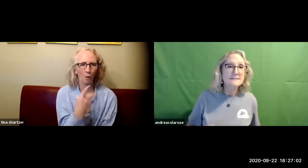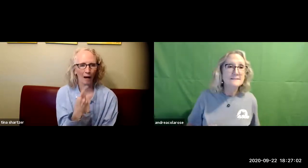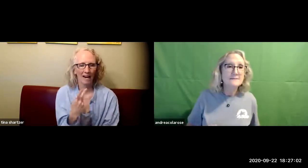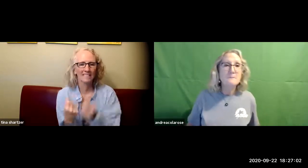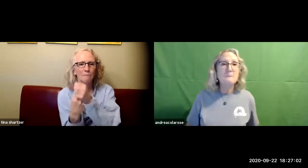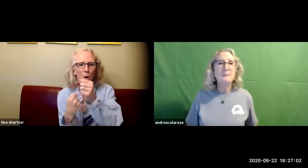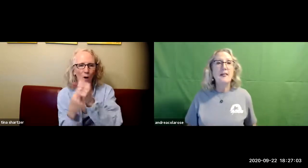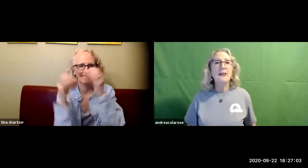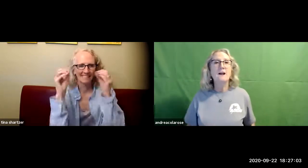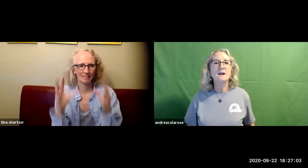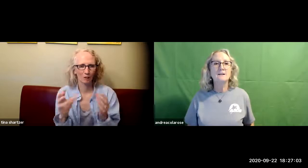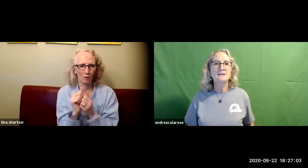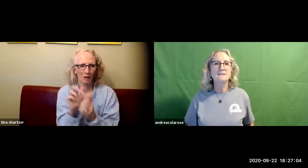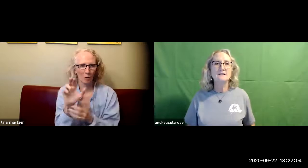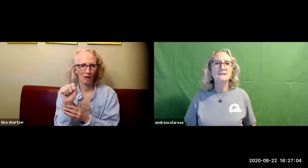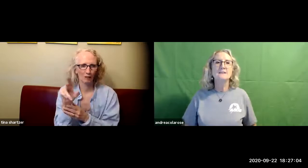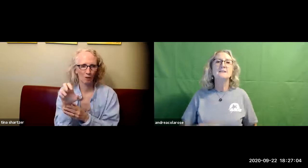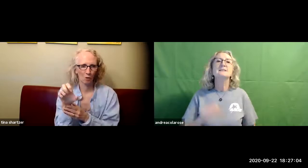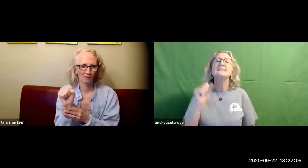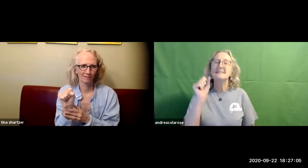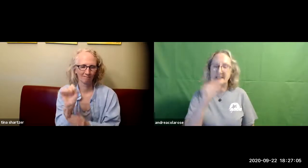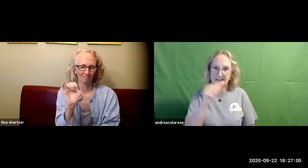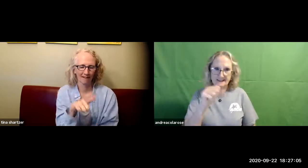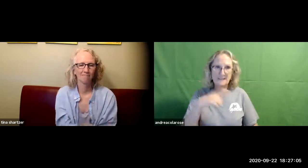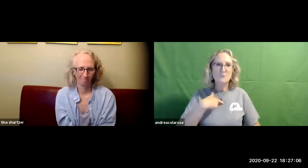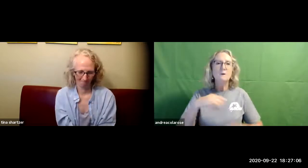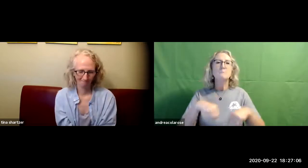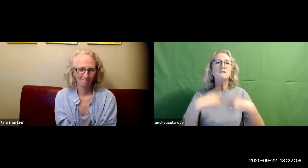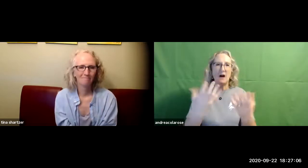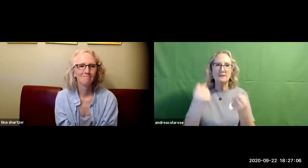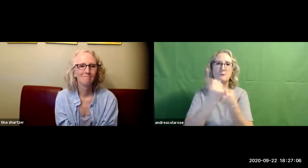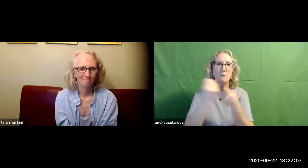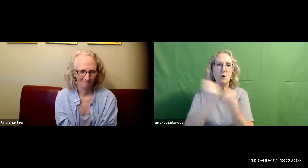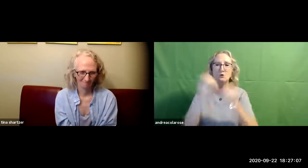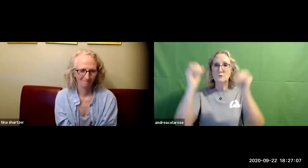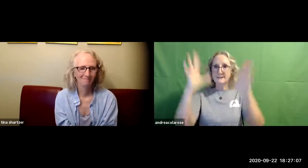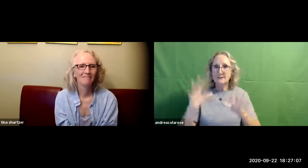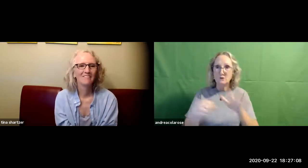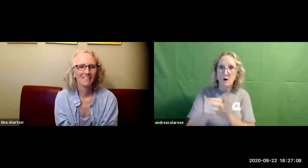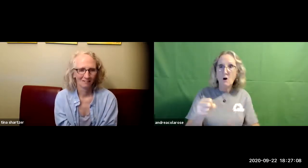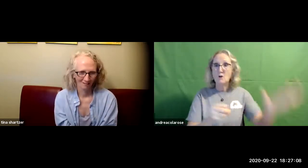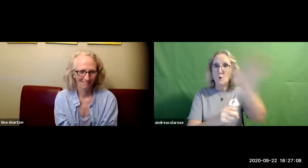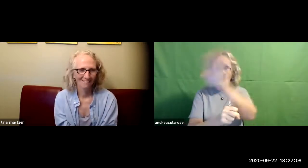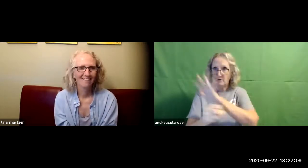go ahead tina yes we are teachers supportive so we teach our